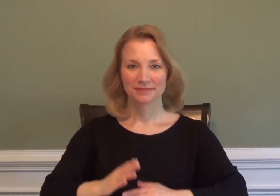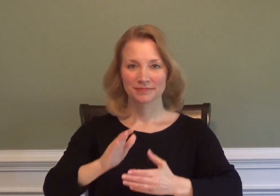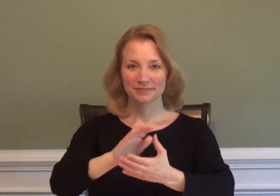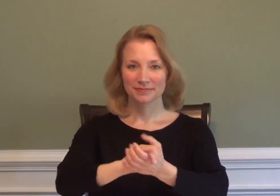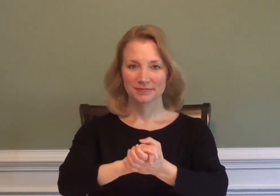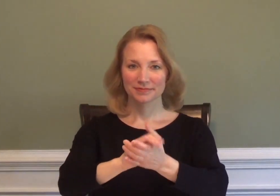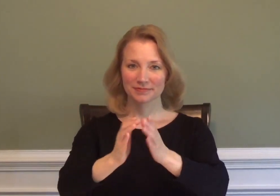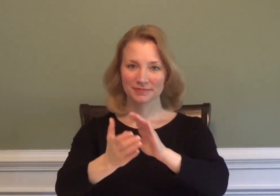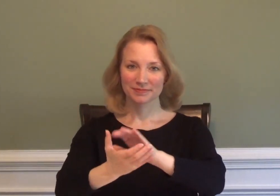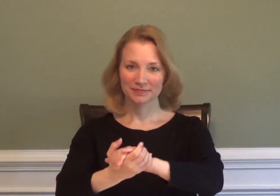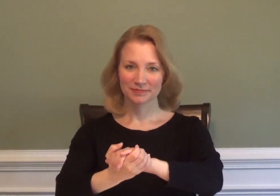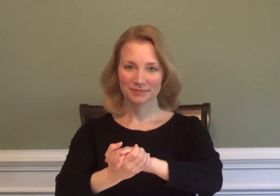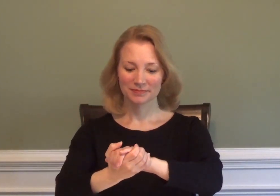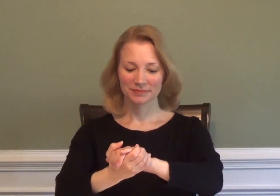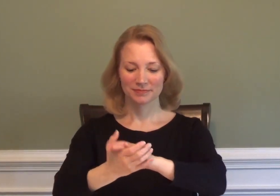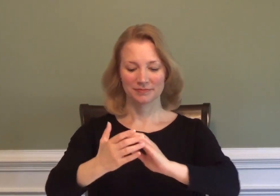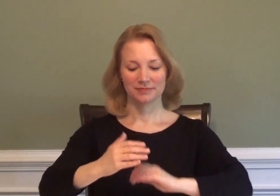HAMBURGER